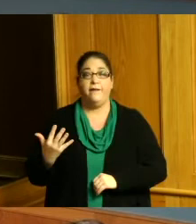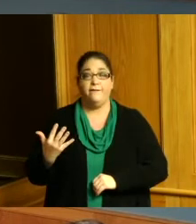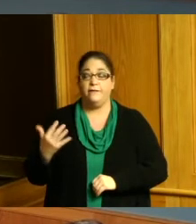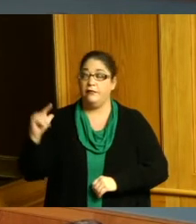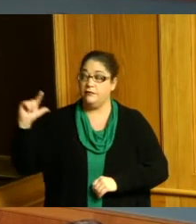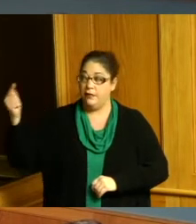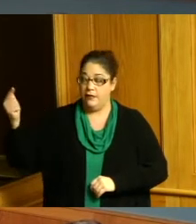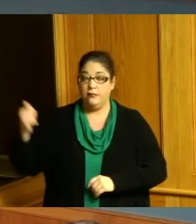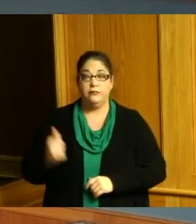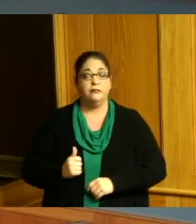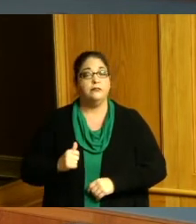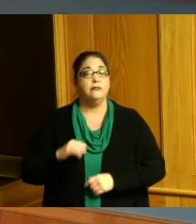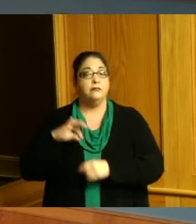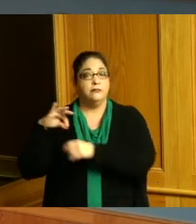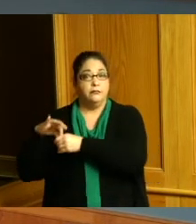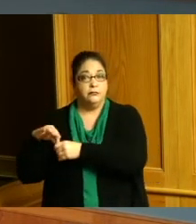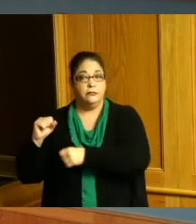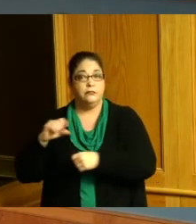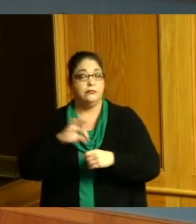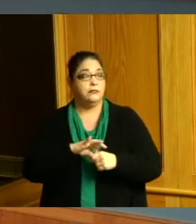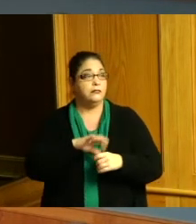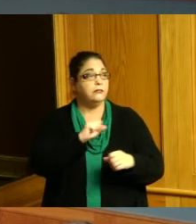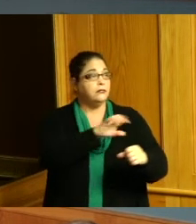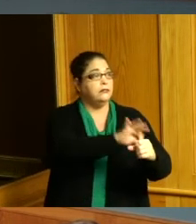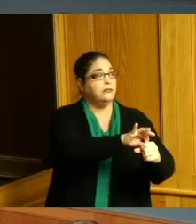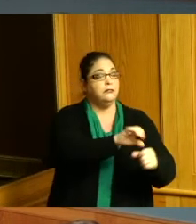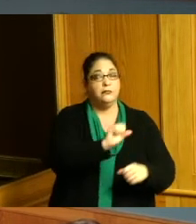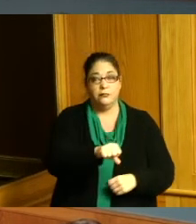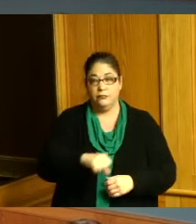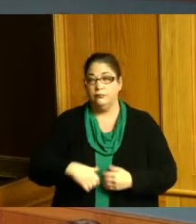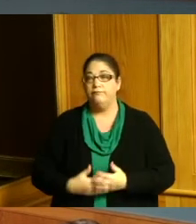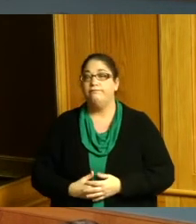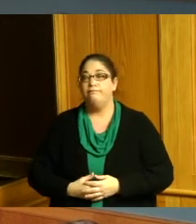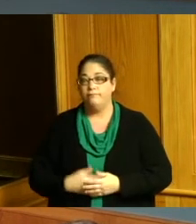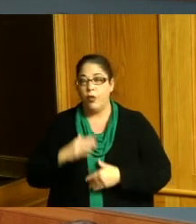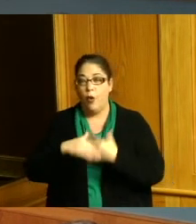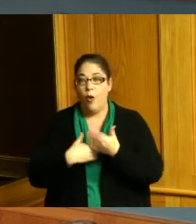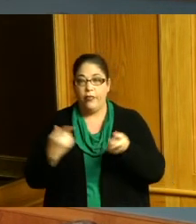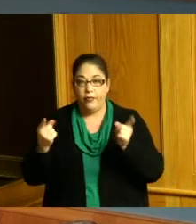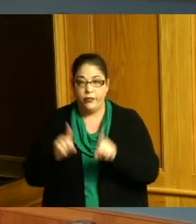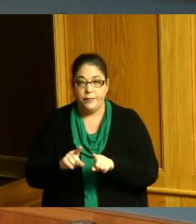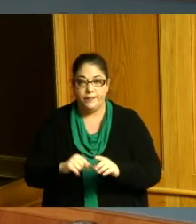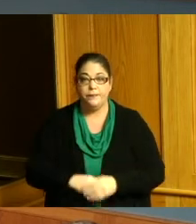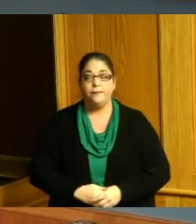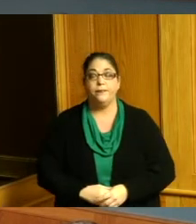Commissioner Summerow Dumas yes Commissioner Reece yes Commissioner Driehaus yes thank you thank you